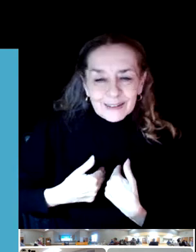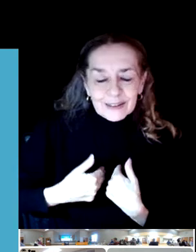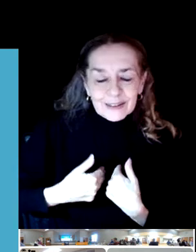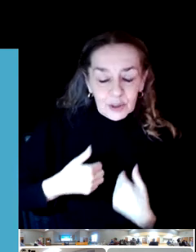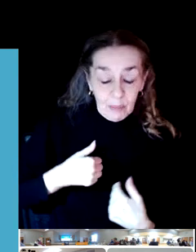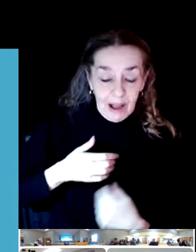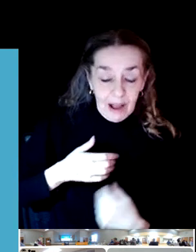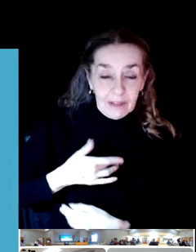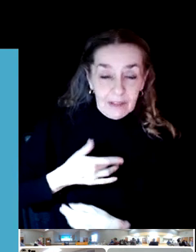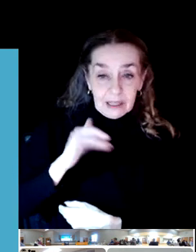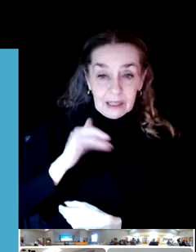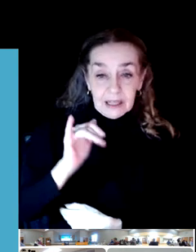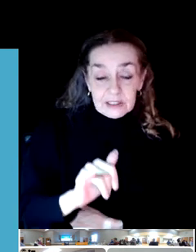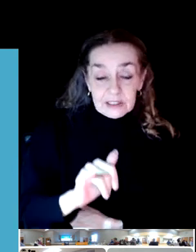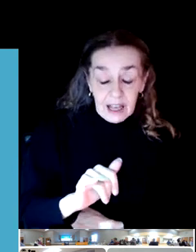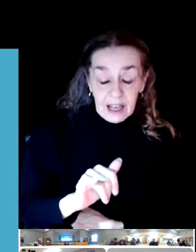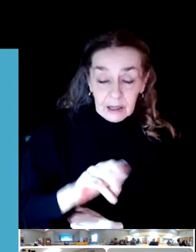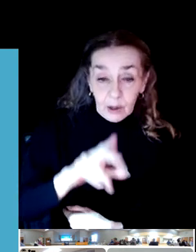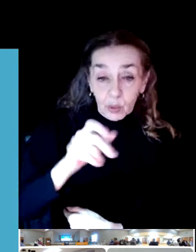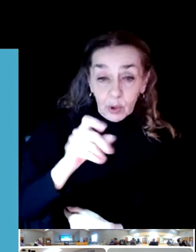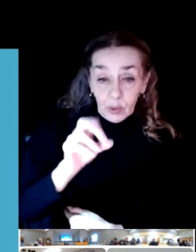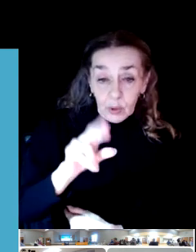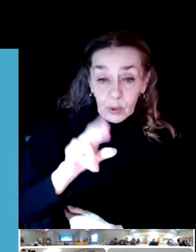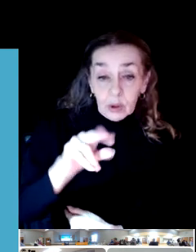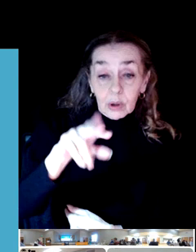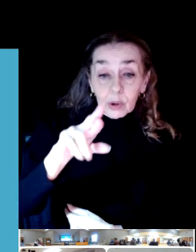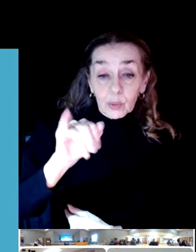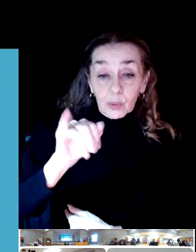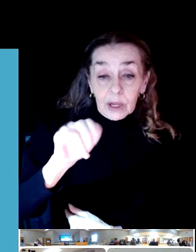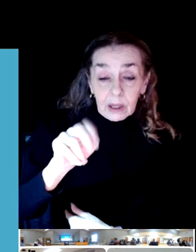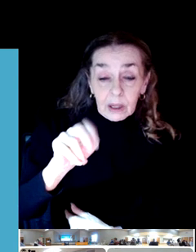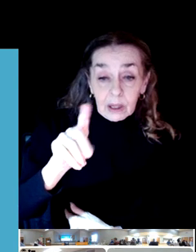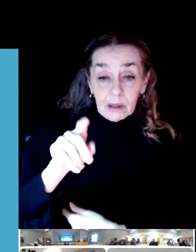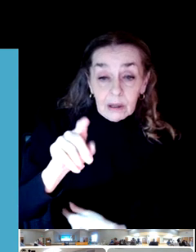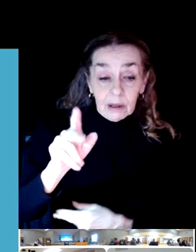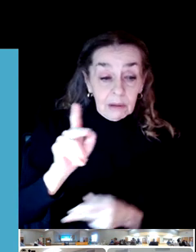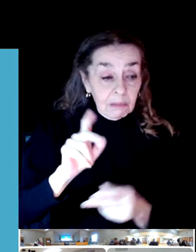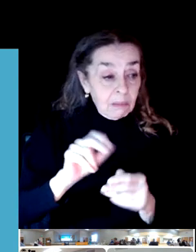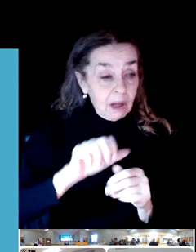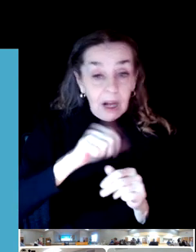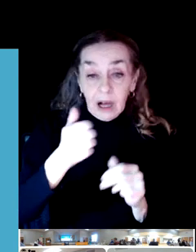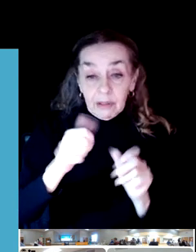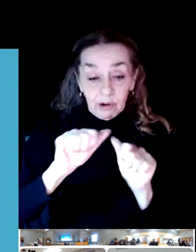And they don't have any in any area.